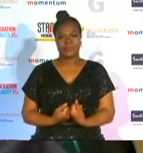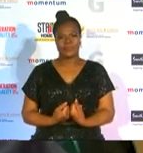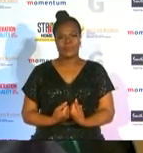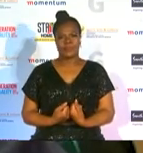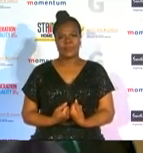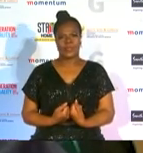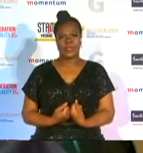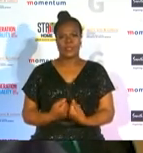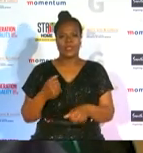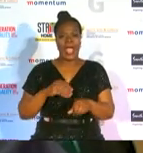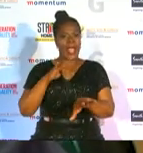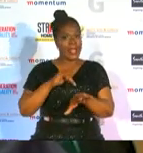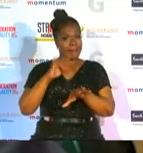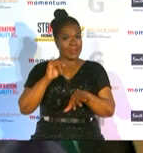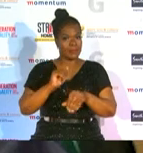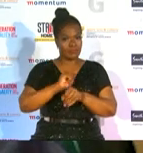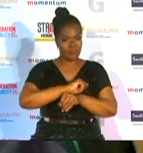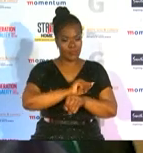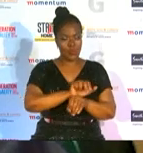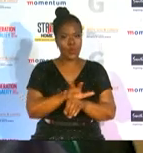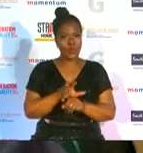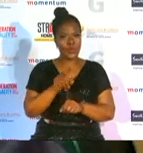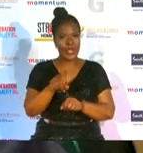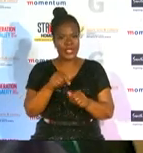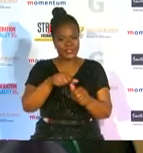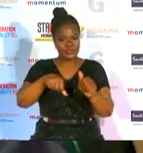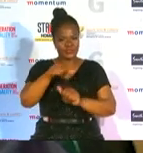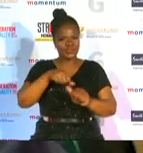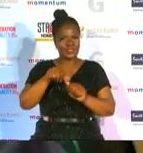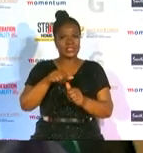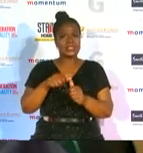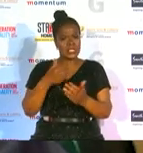the impact of the pandemic on society has the potential to reverse